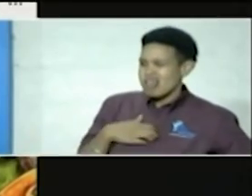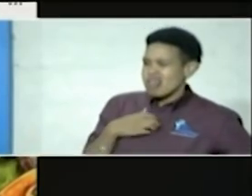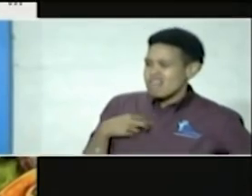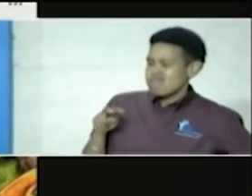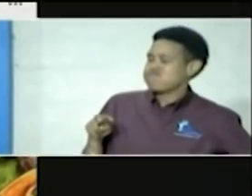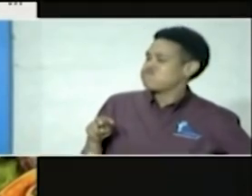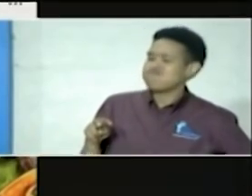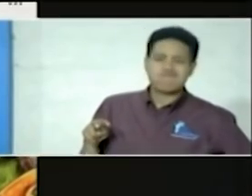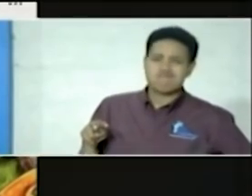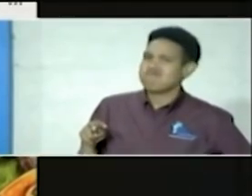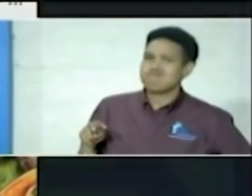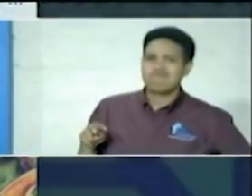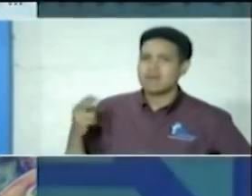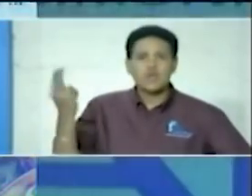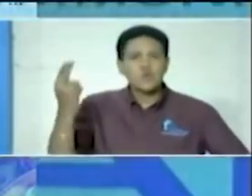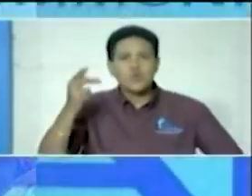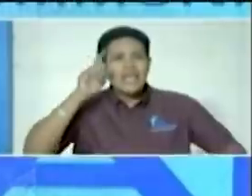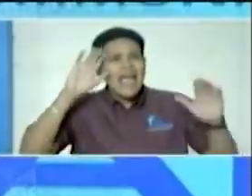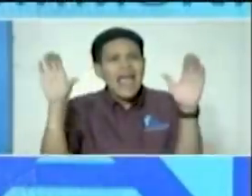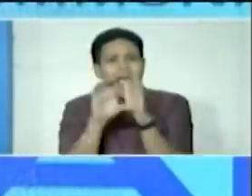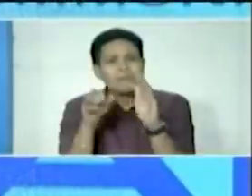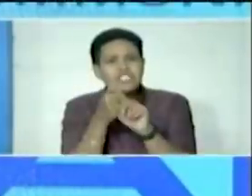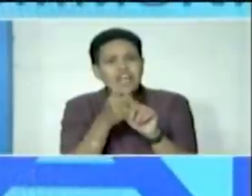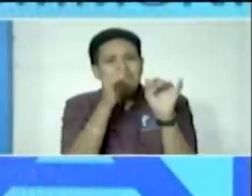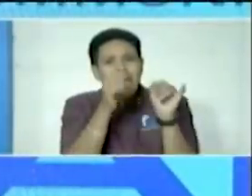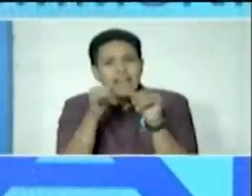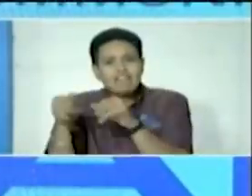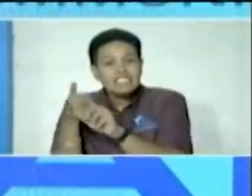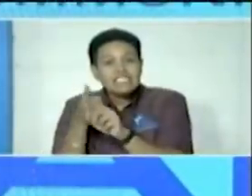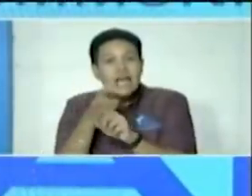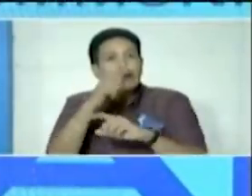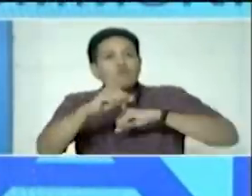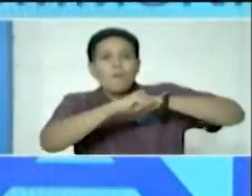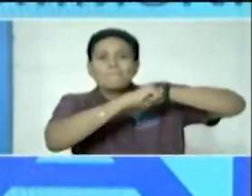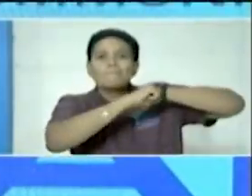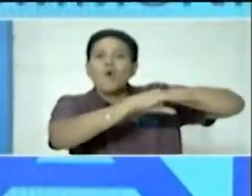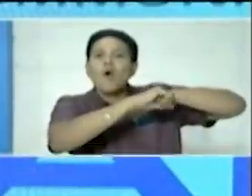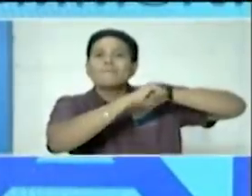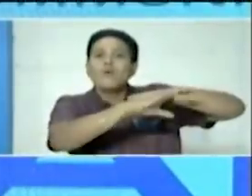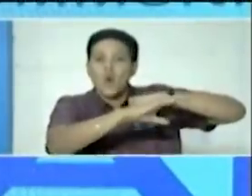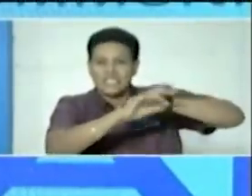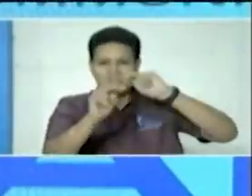using the images of individuals to promote these